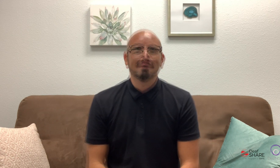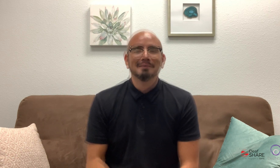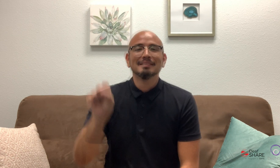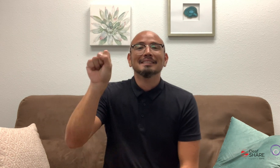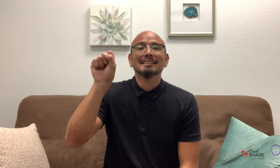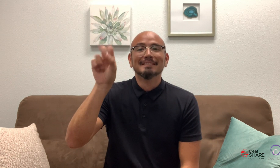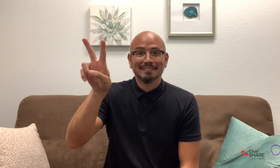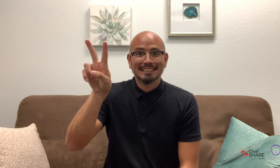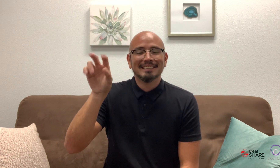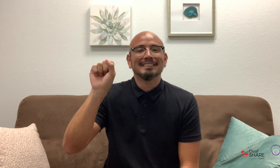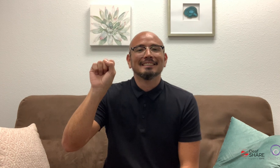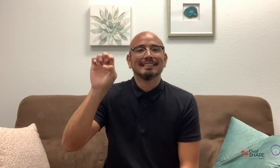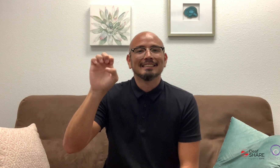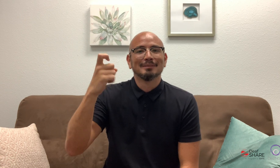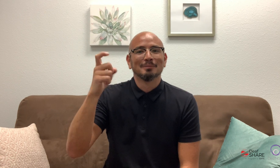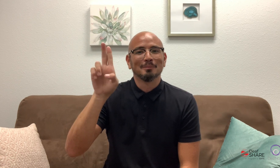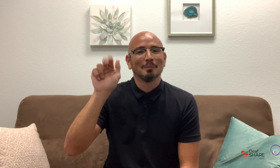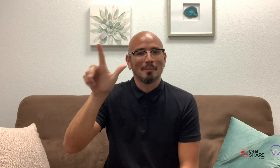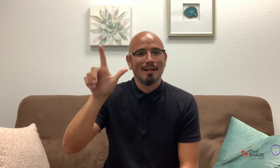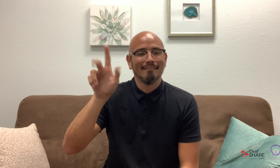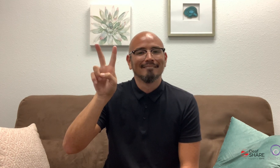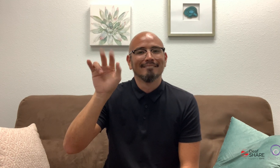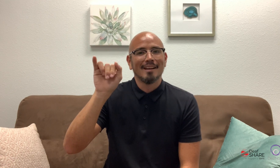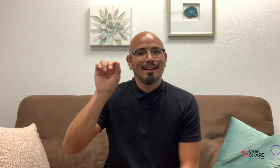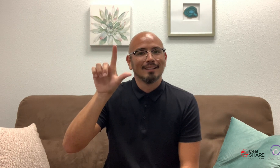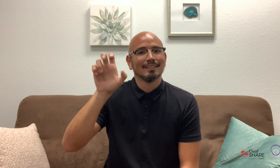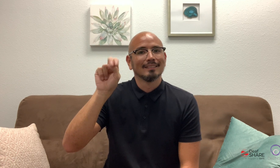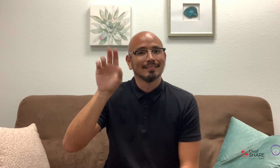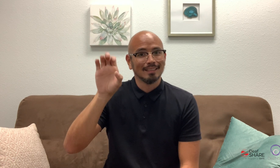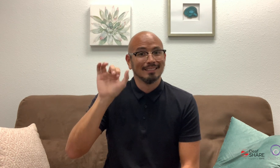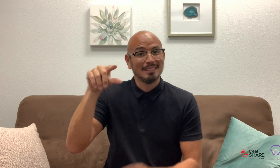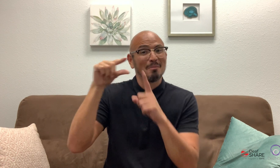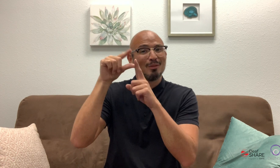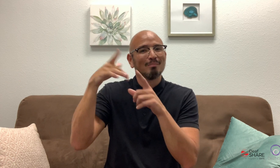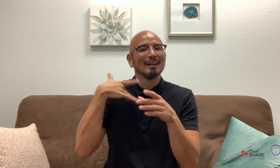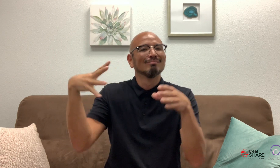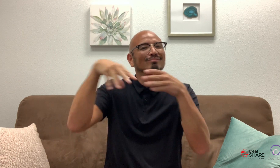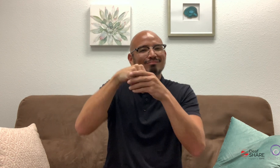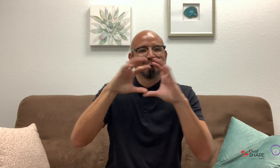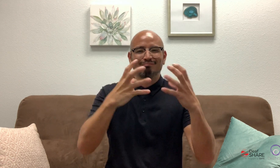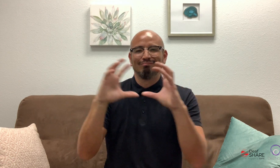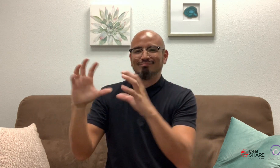Sexual violence (SV) is an all-encompassing term that refers to crimes